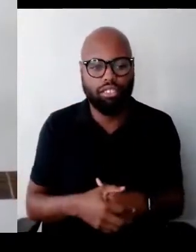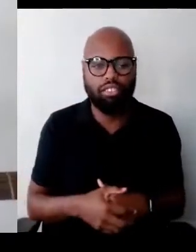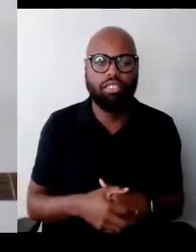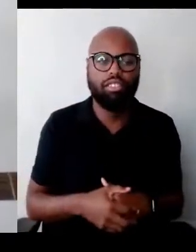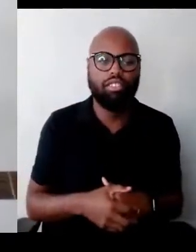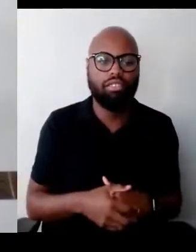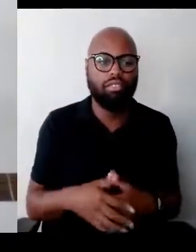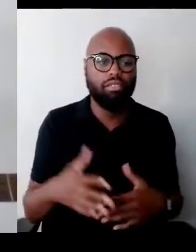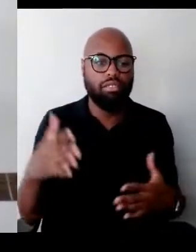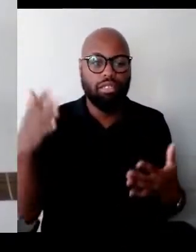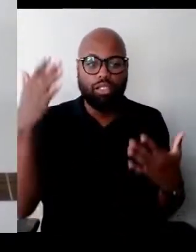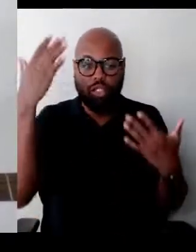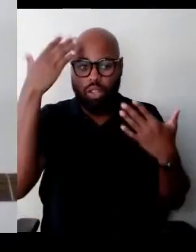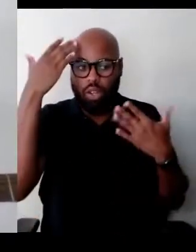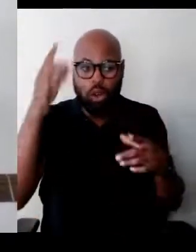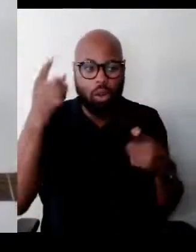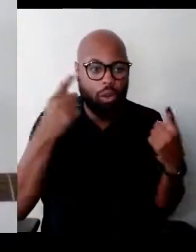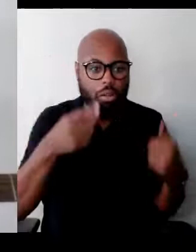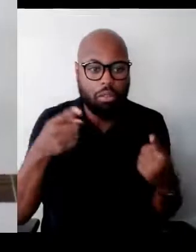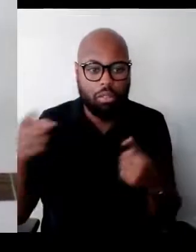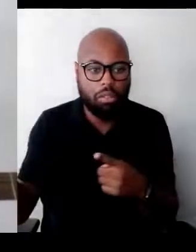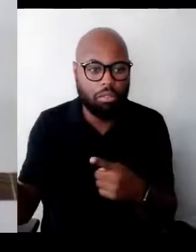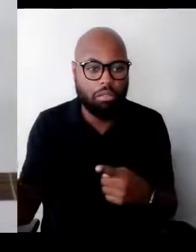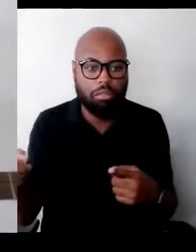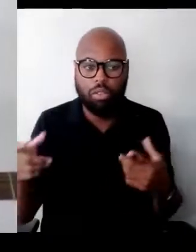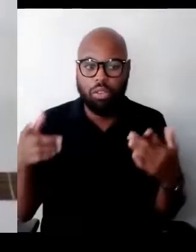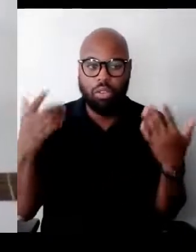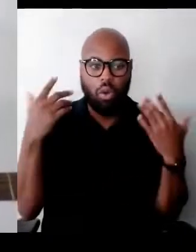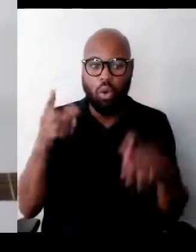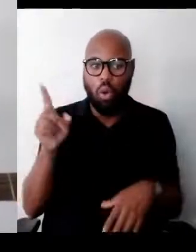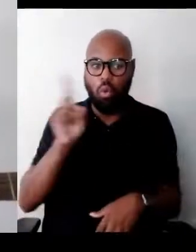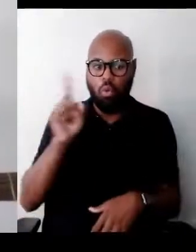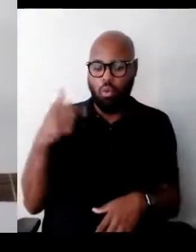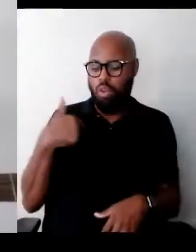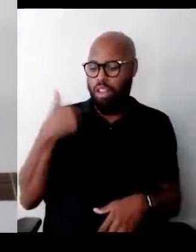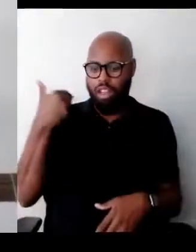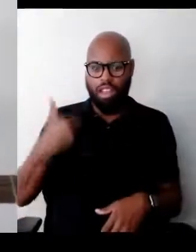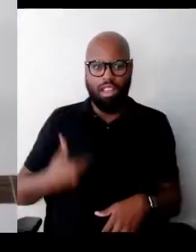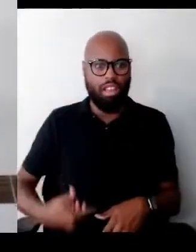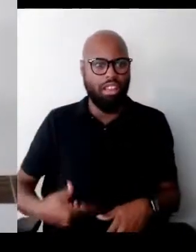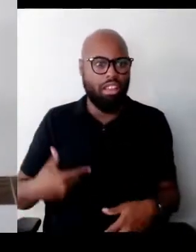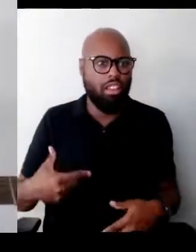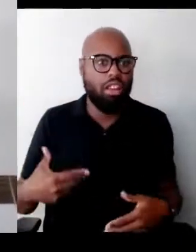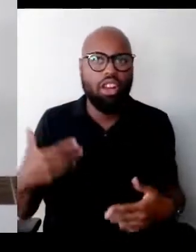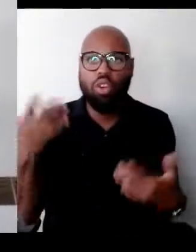I don't know what happened Don't know where I am Don't know where you are